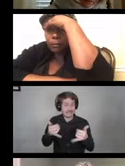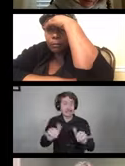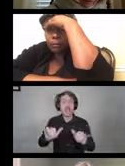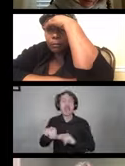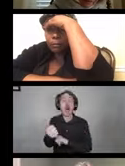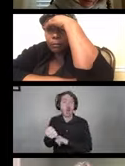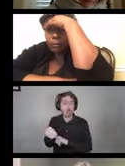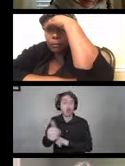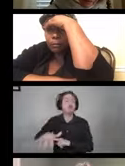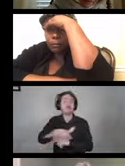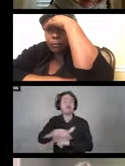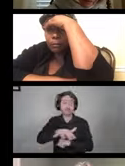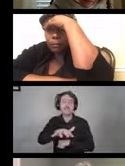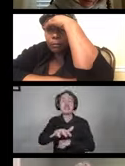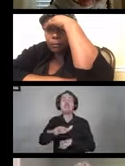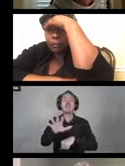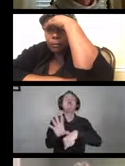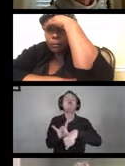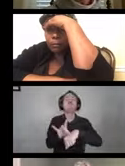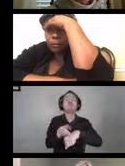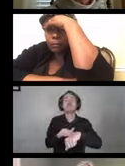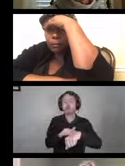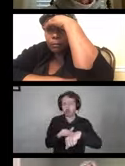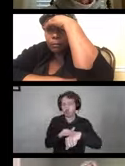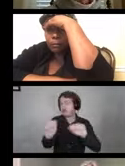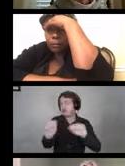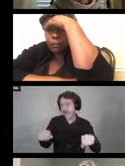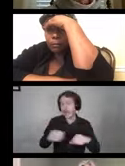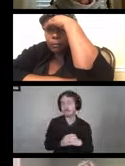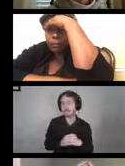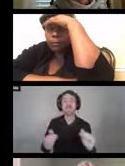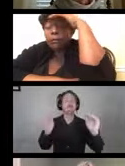from contacted surfaces. Next slide.